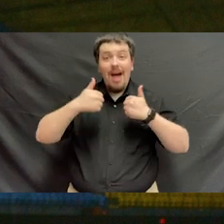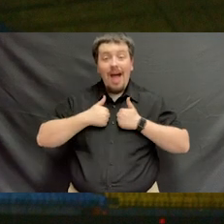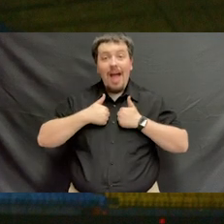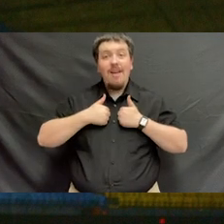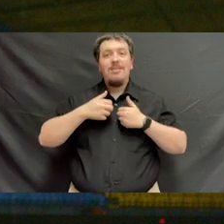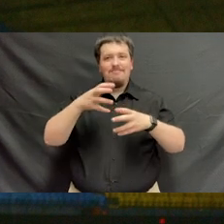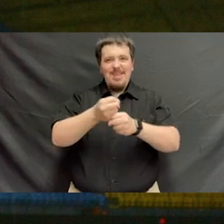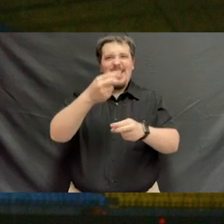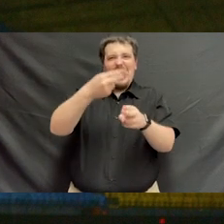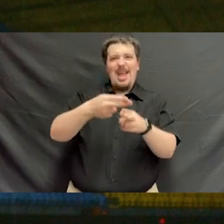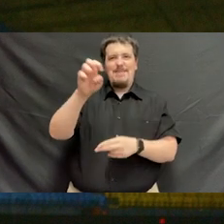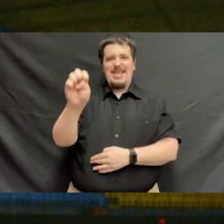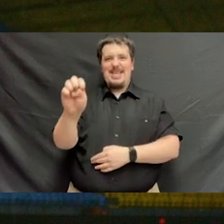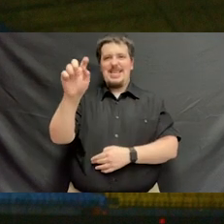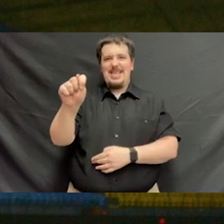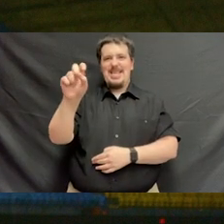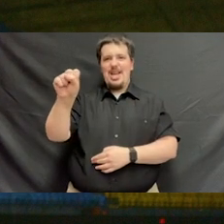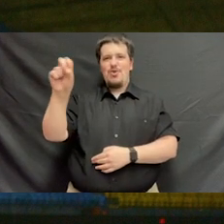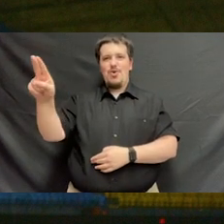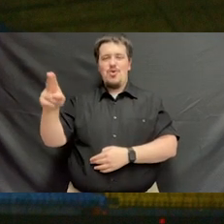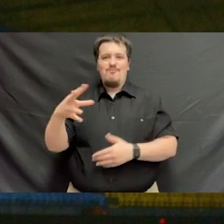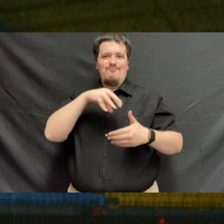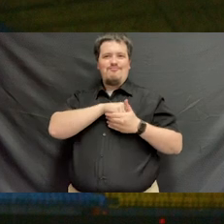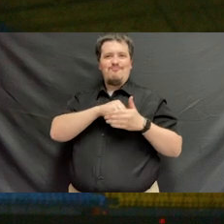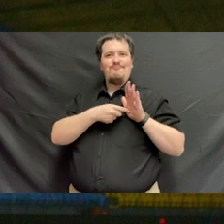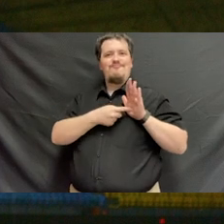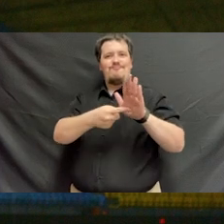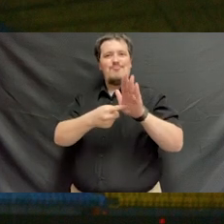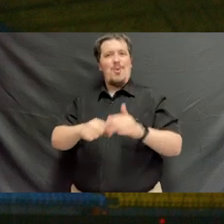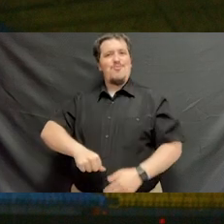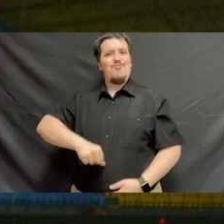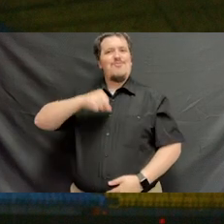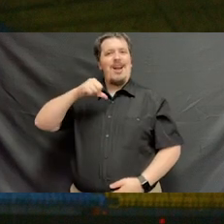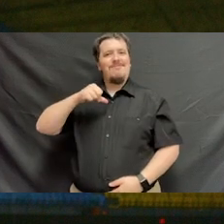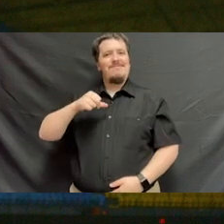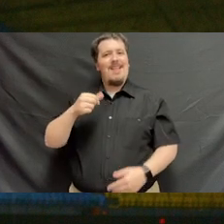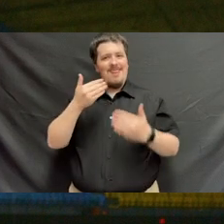take the name of ETSU with you proudly. Thank you for making the choice